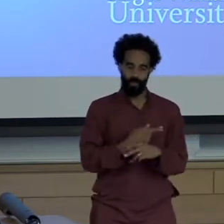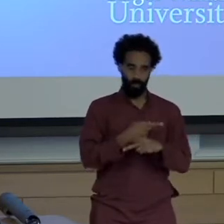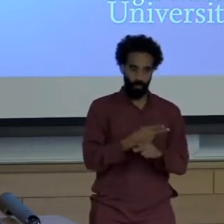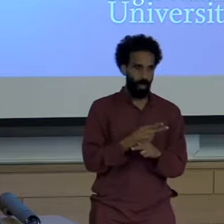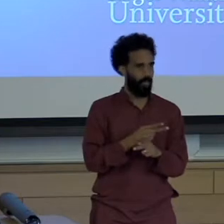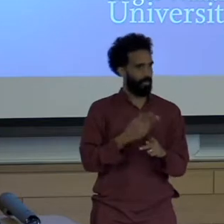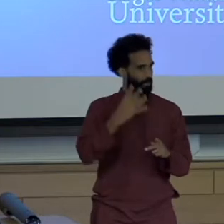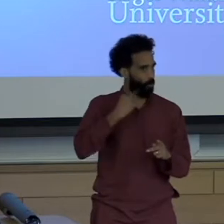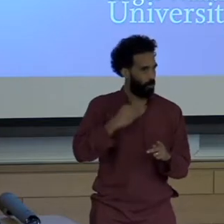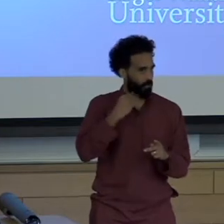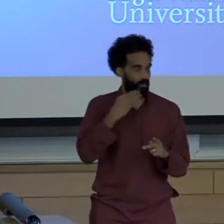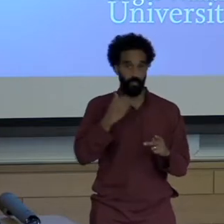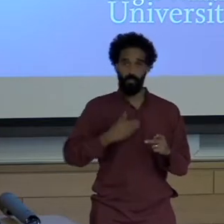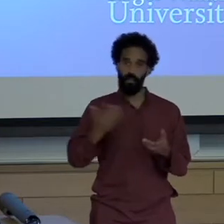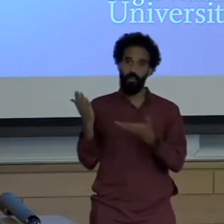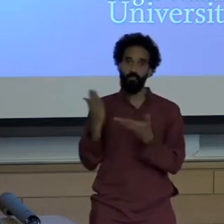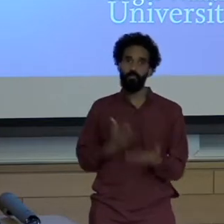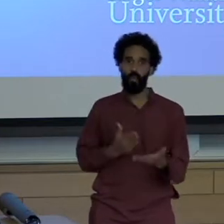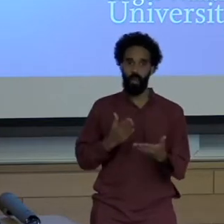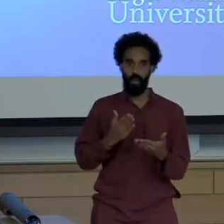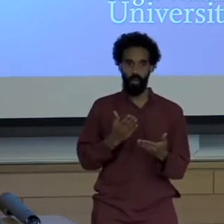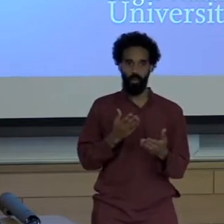I just, because I teach also media a lot,